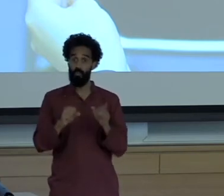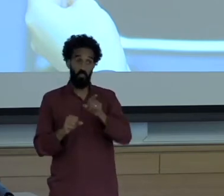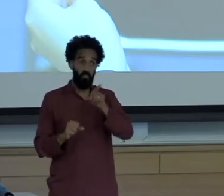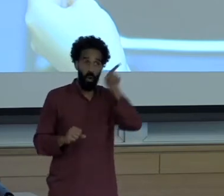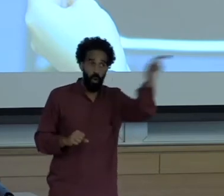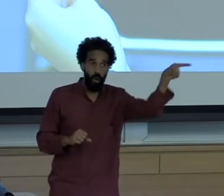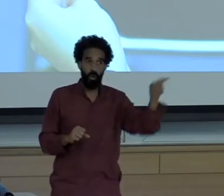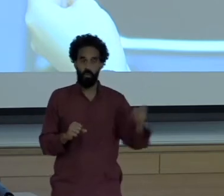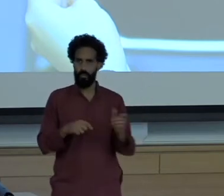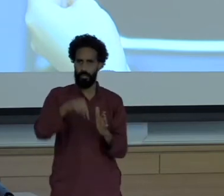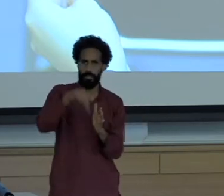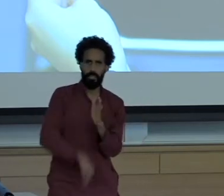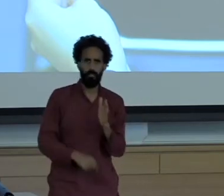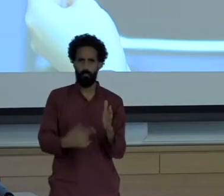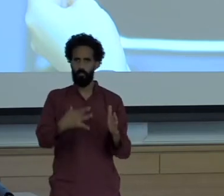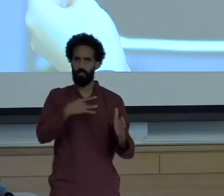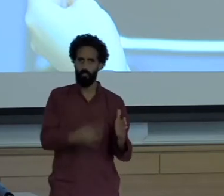so episodic reporting the breaking news